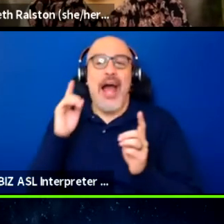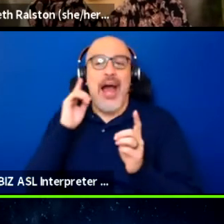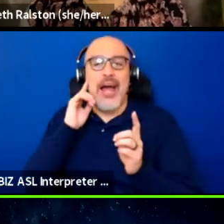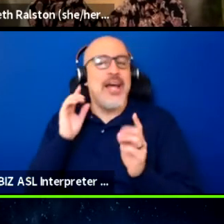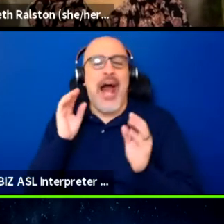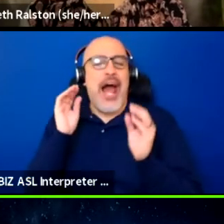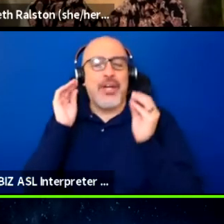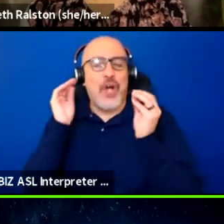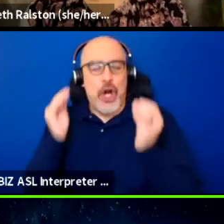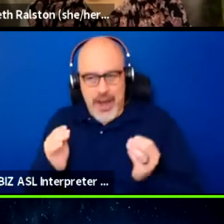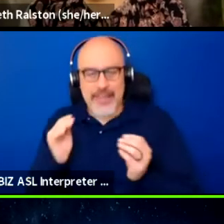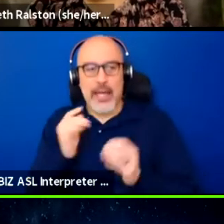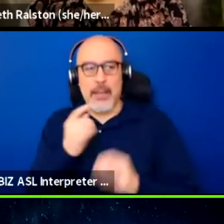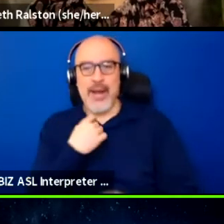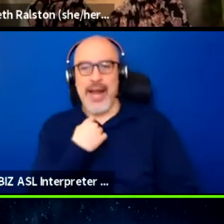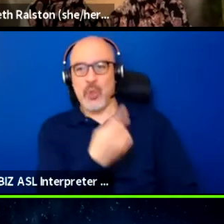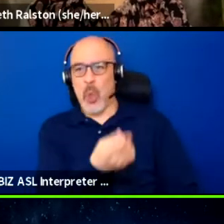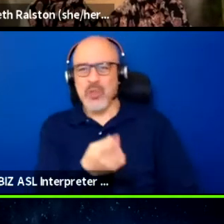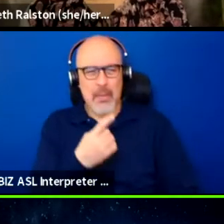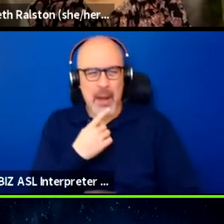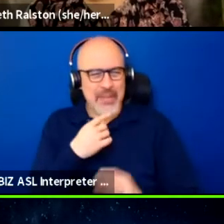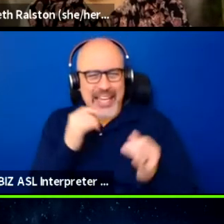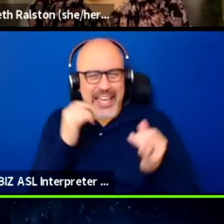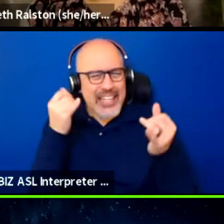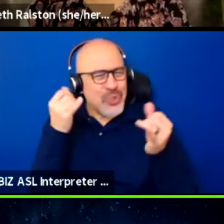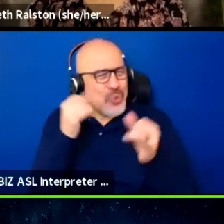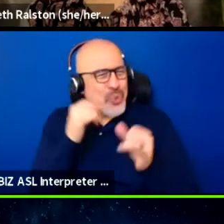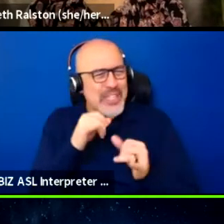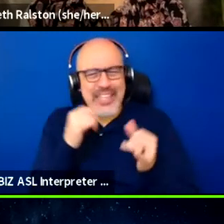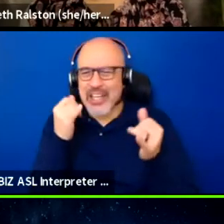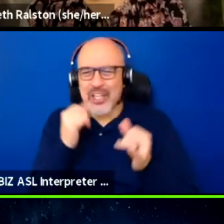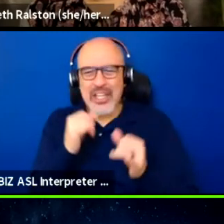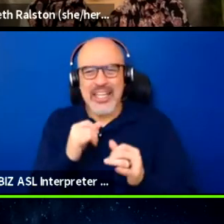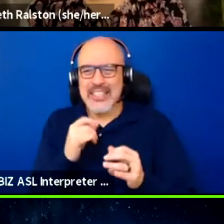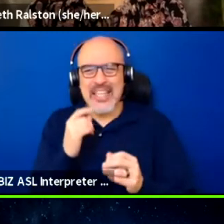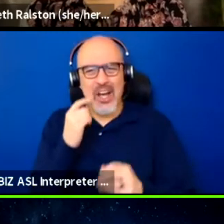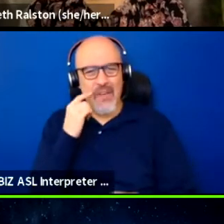it's absolutely ridiculous for you to not have that